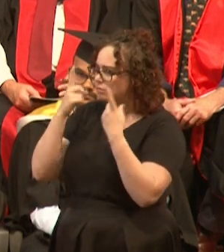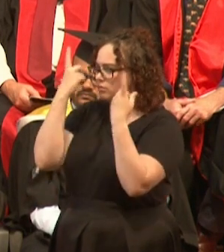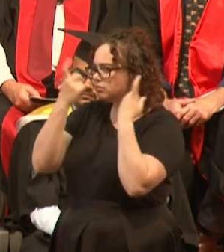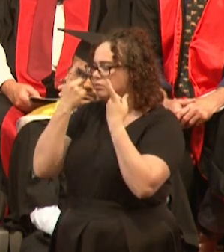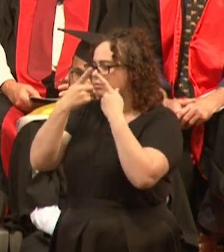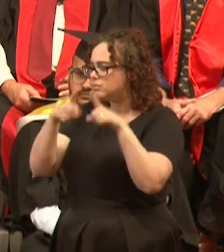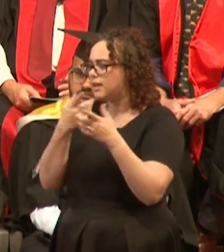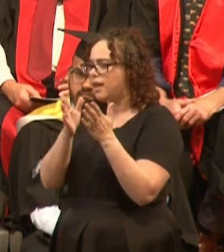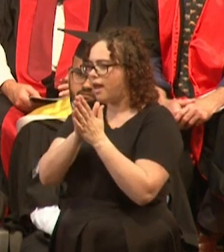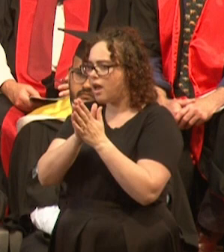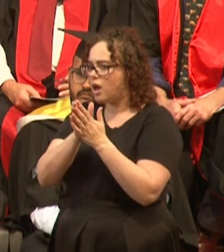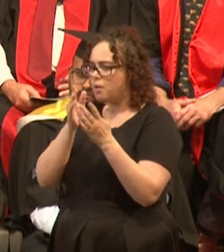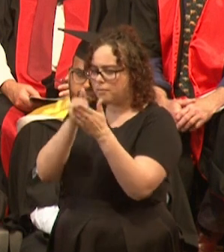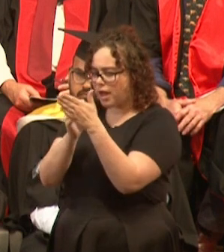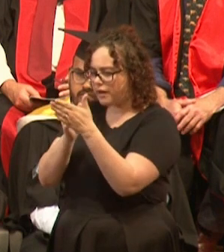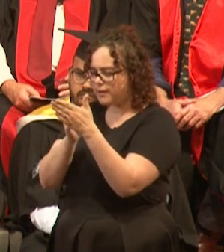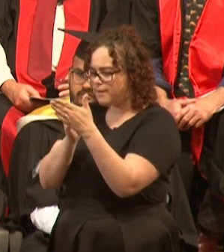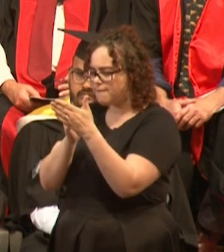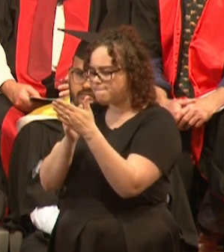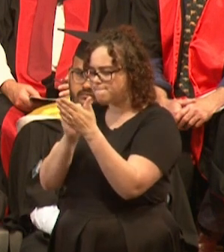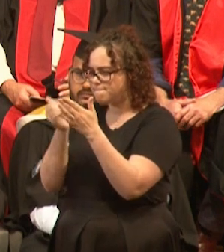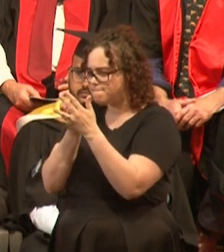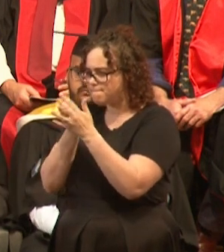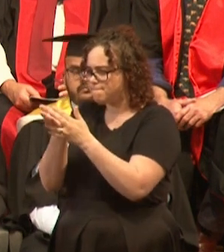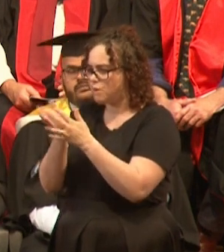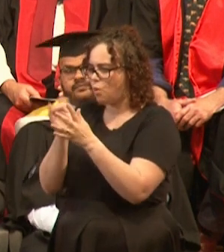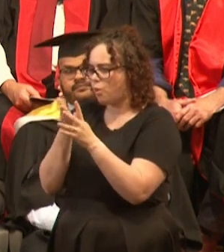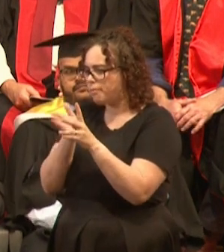helping people address the big problems and leaving a lasting legacy.